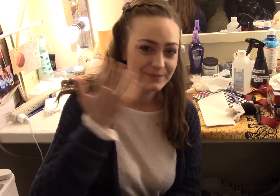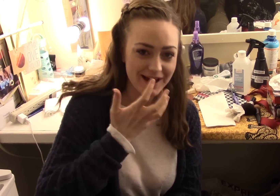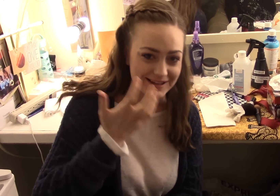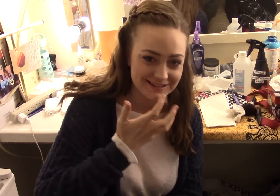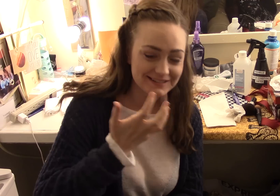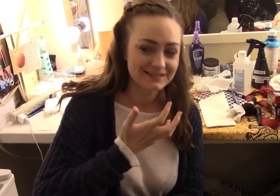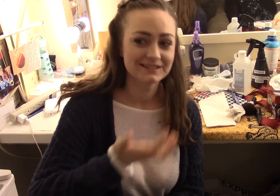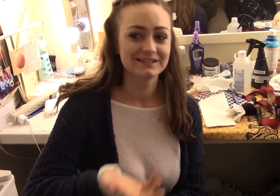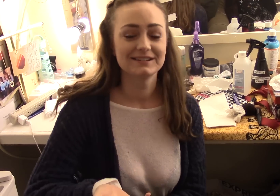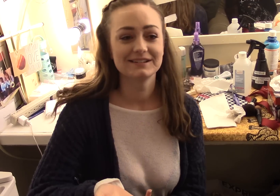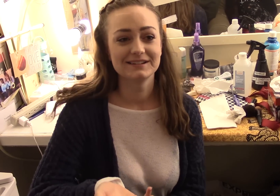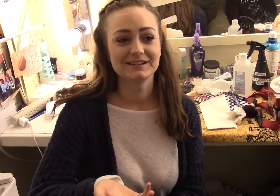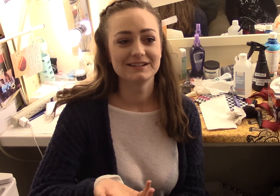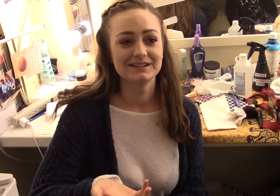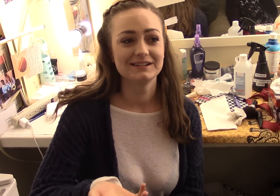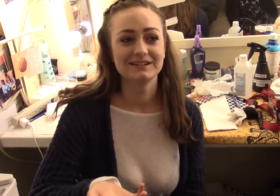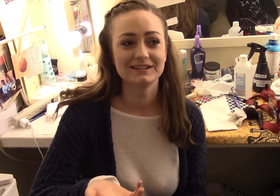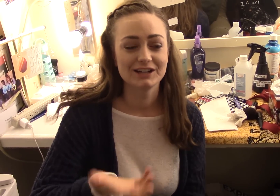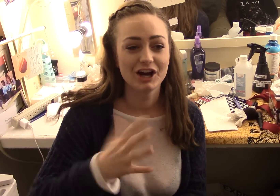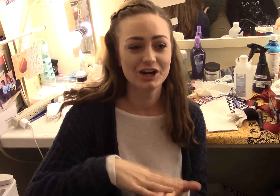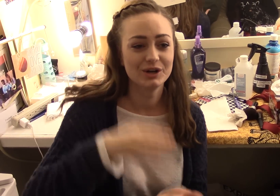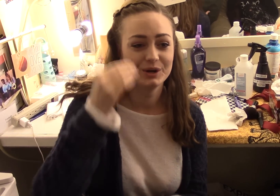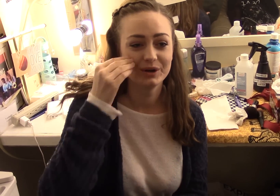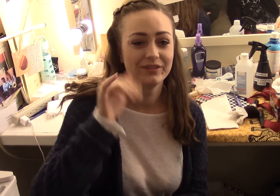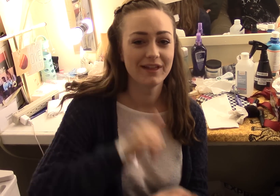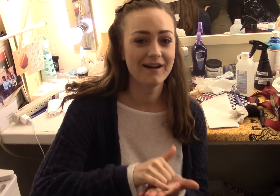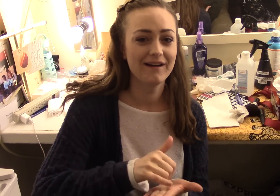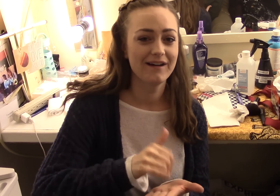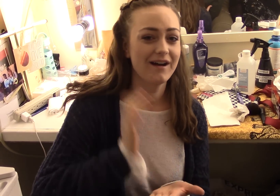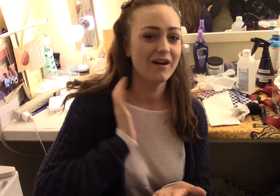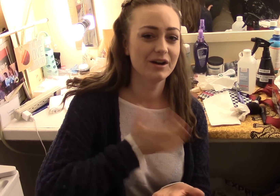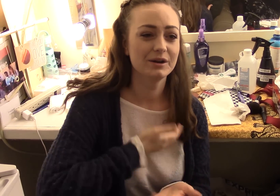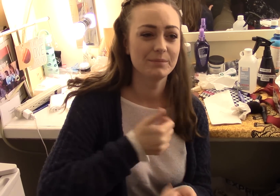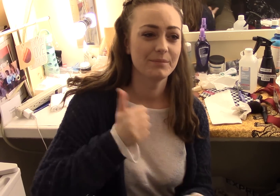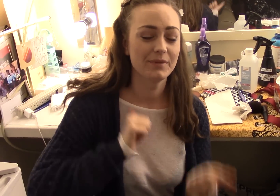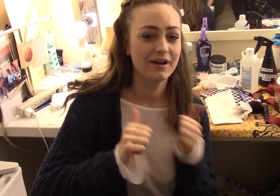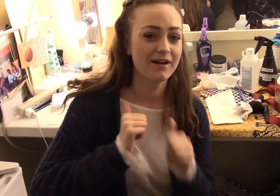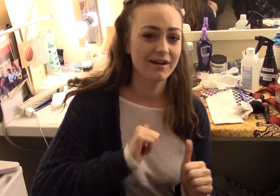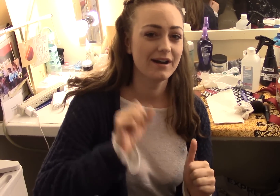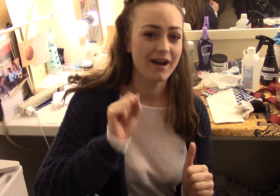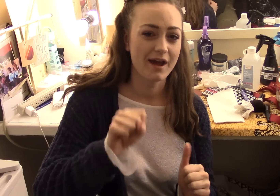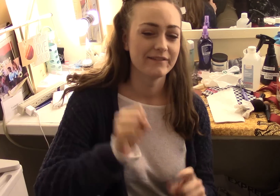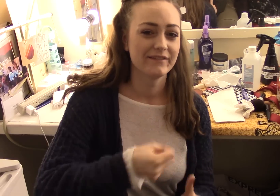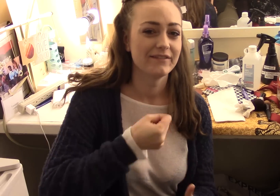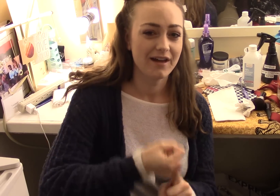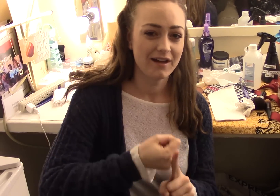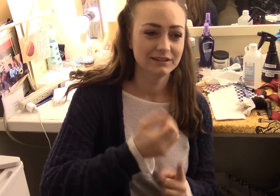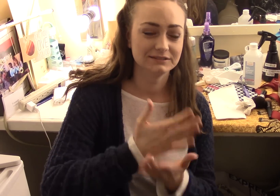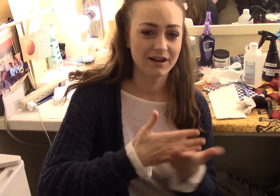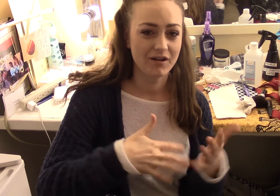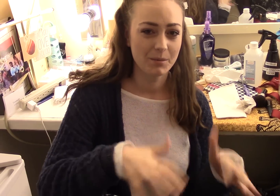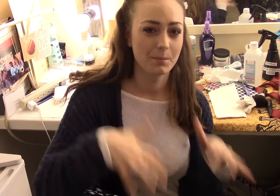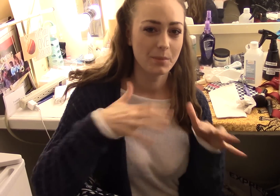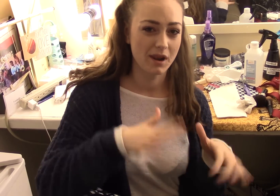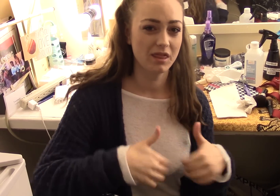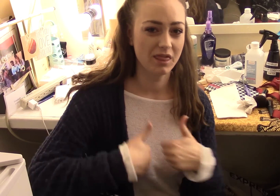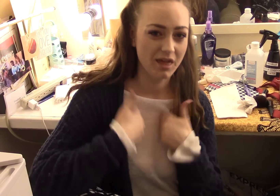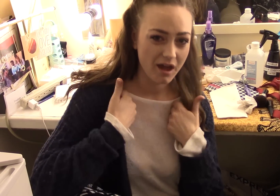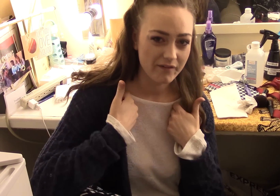with the actors its amazing, and to learn how our play can